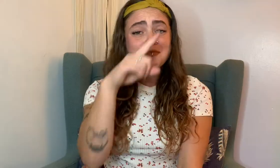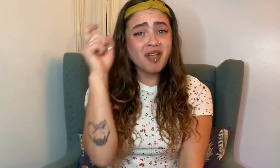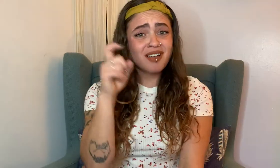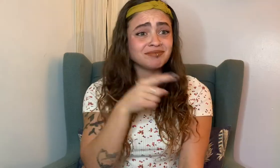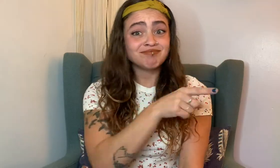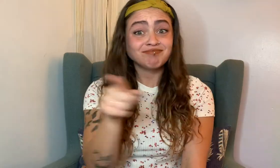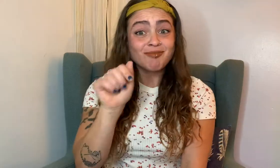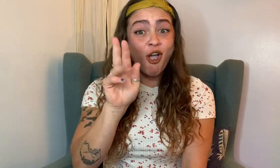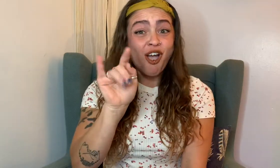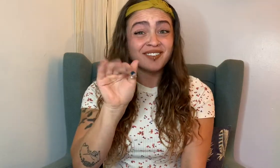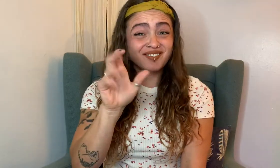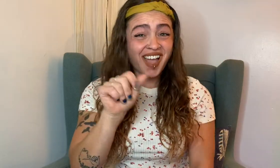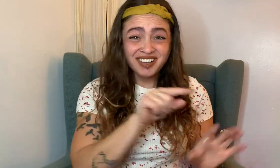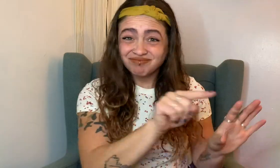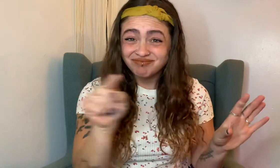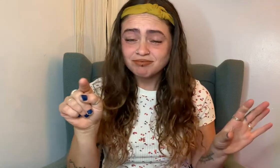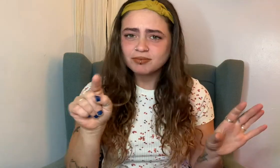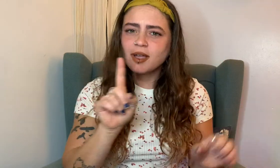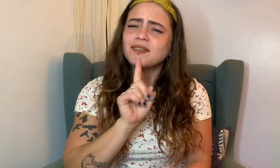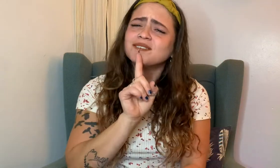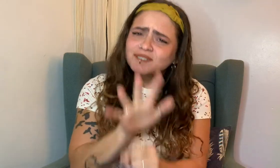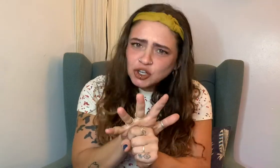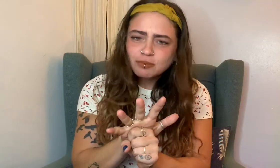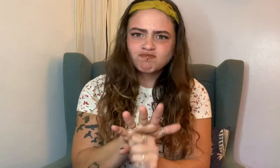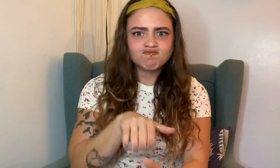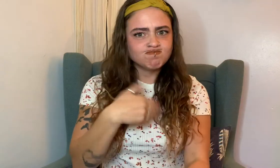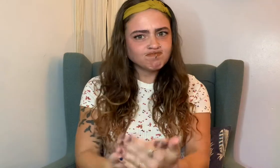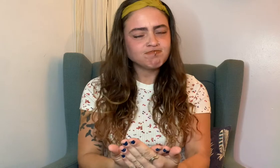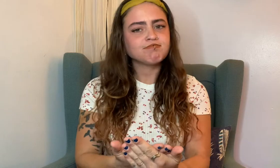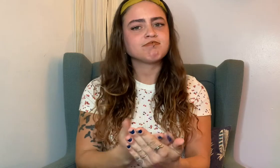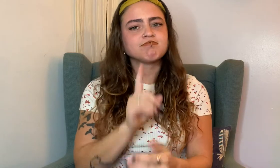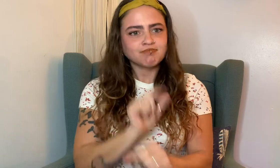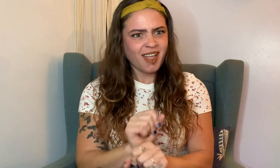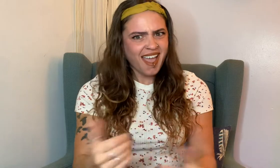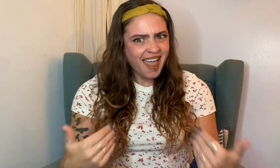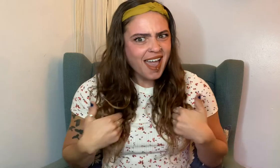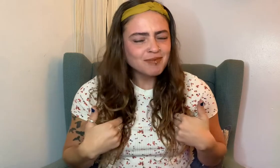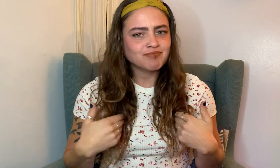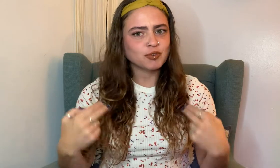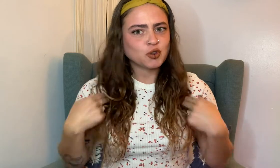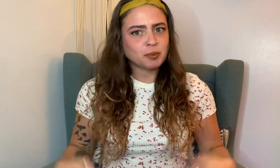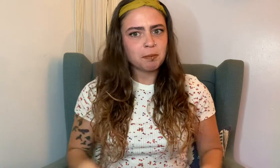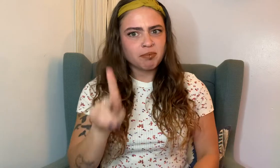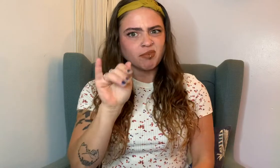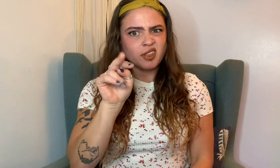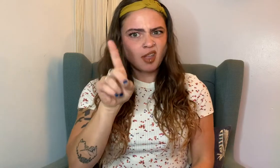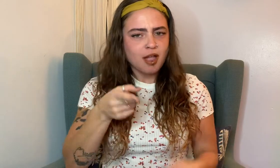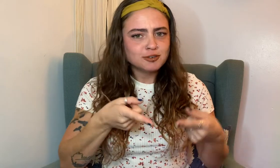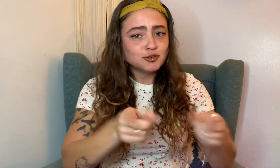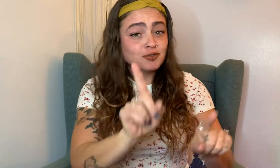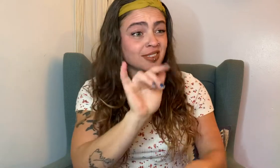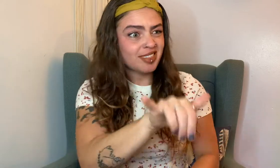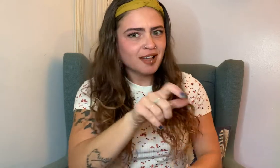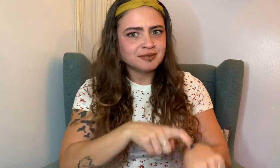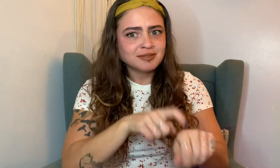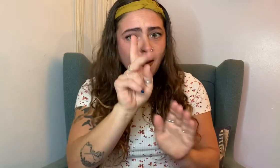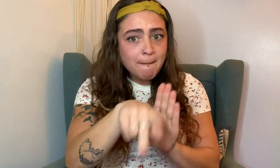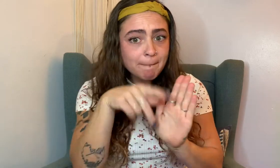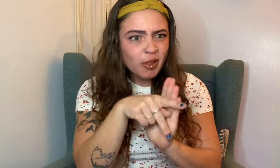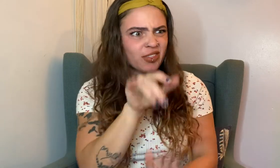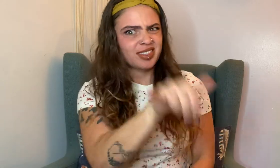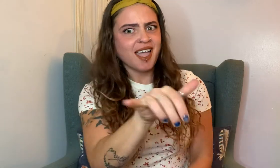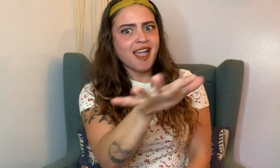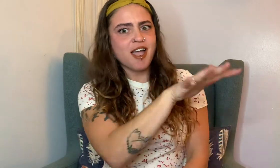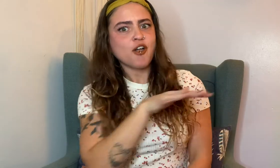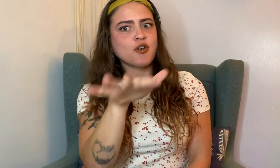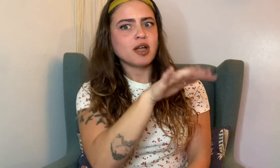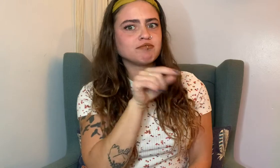Because they confirm the existence of humankind at that time period, in that area!